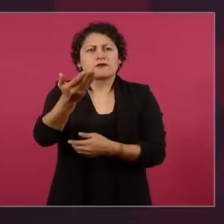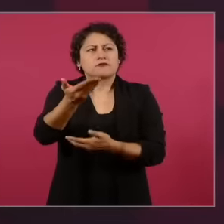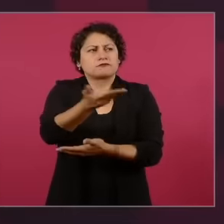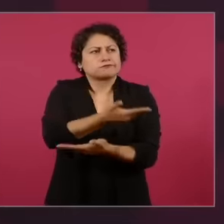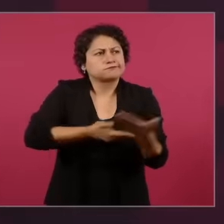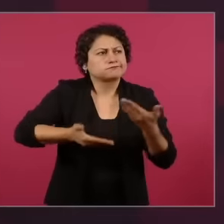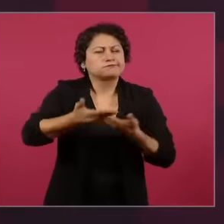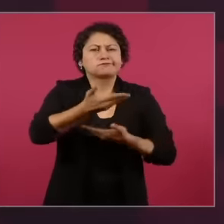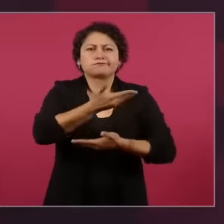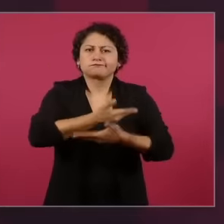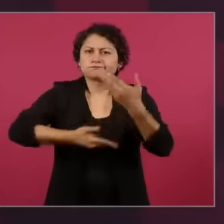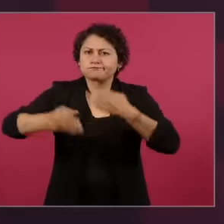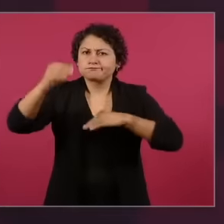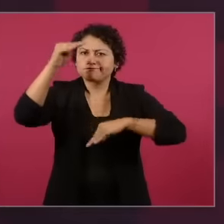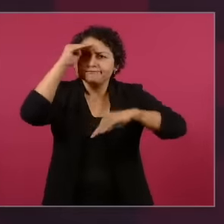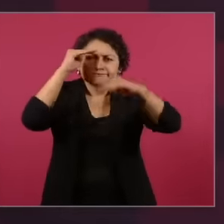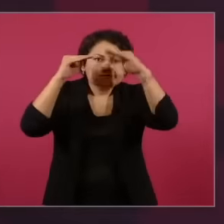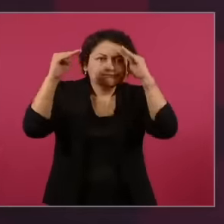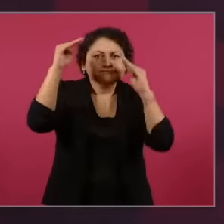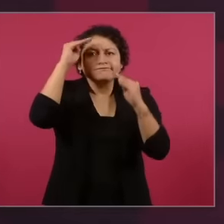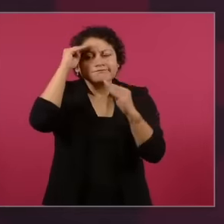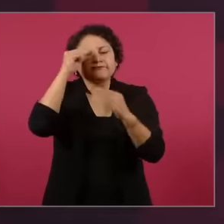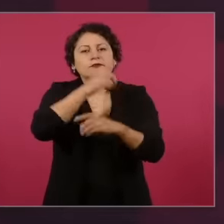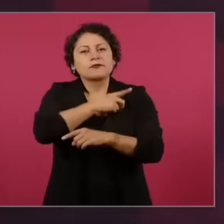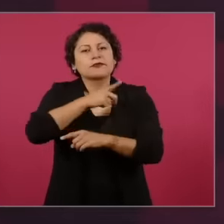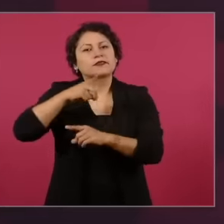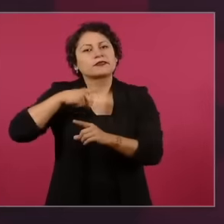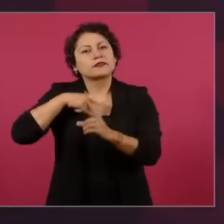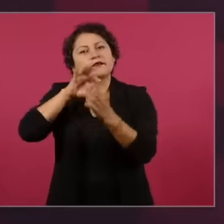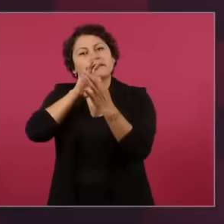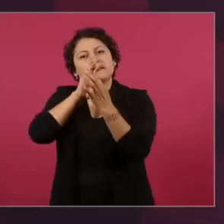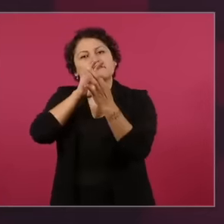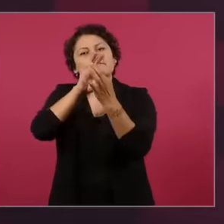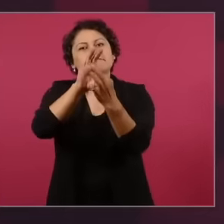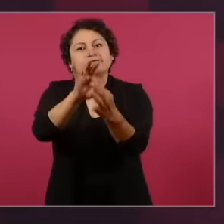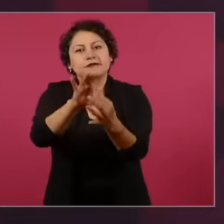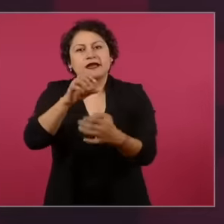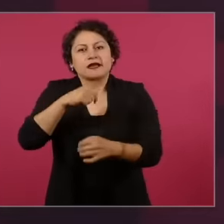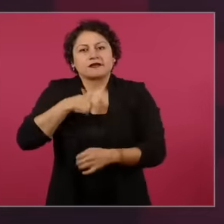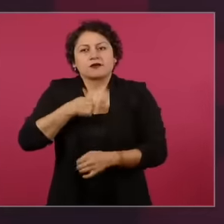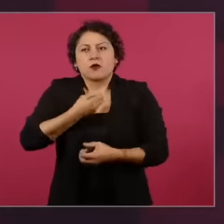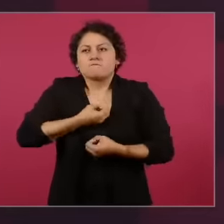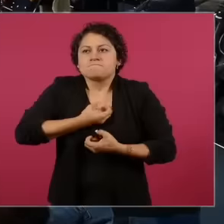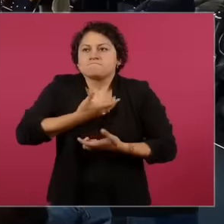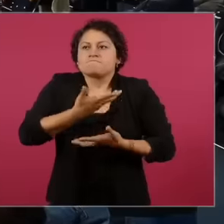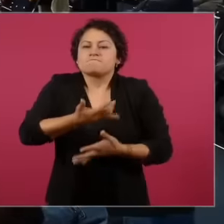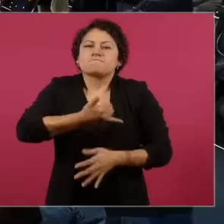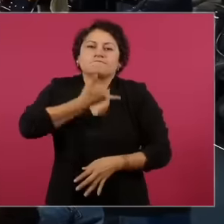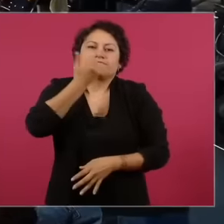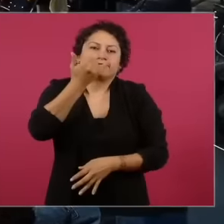a coherent thread and I don't want to be wrong. So I'm going to read to you below what